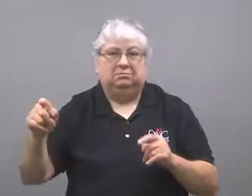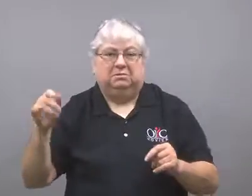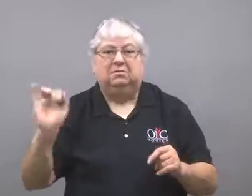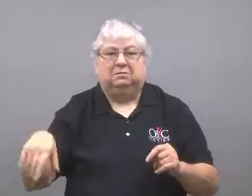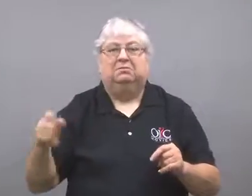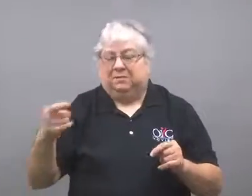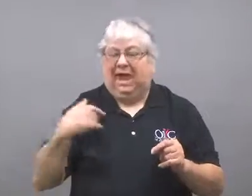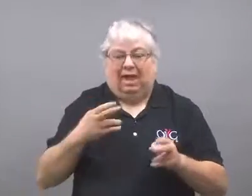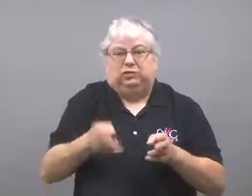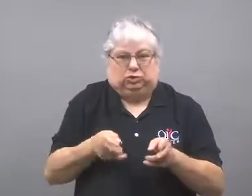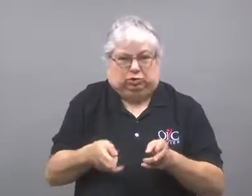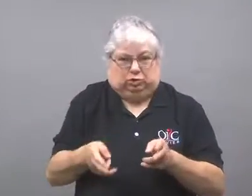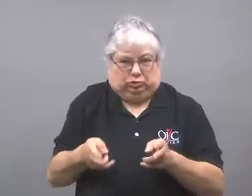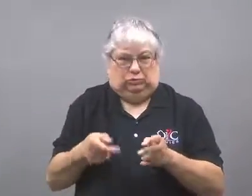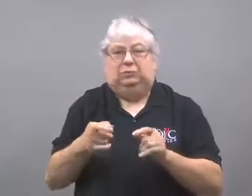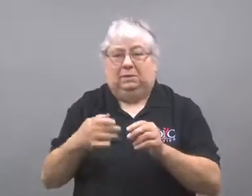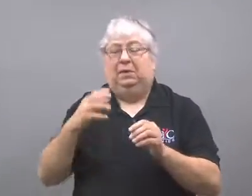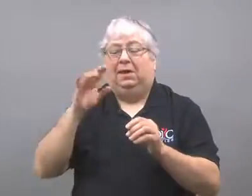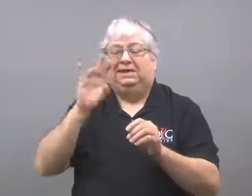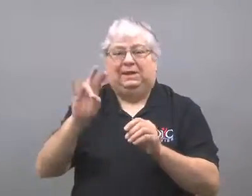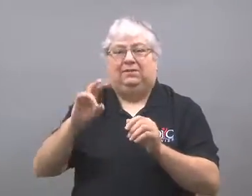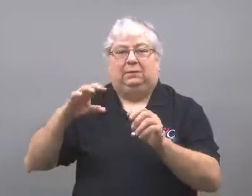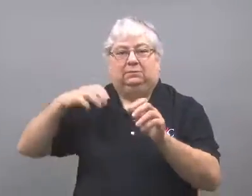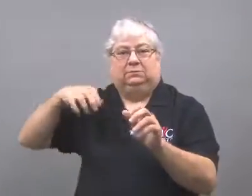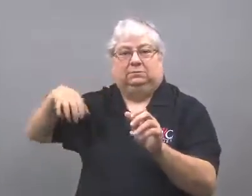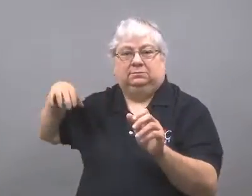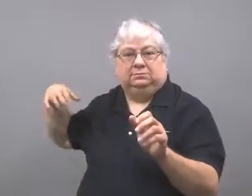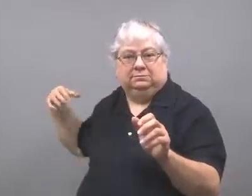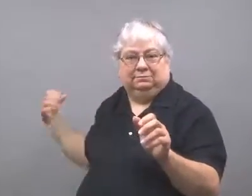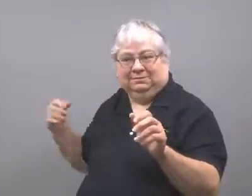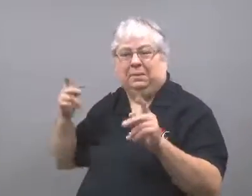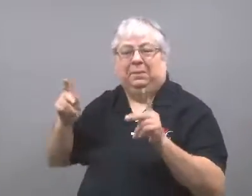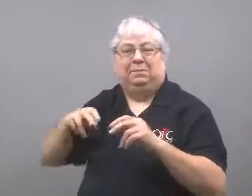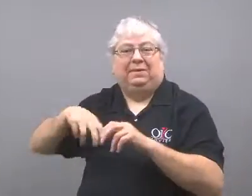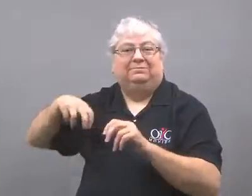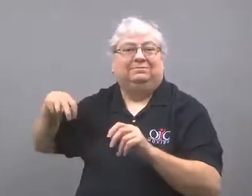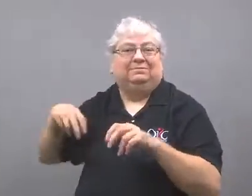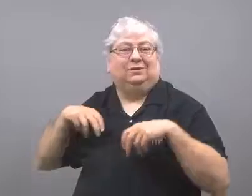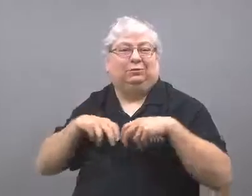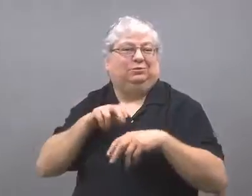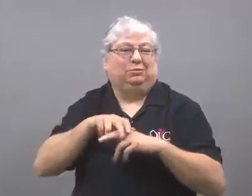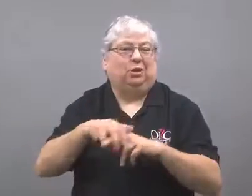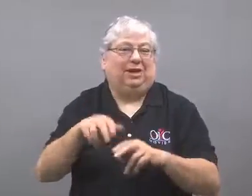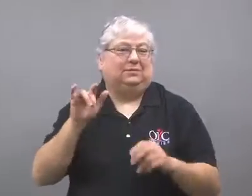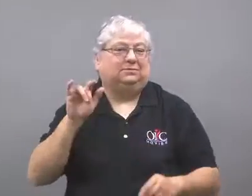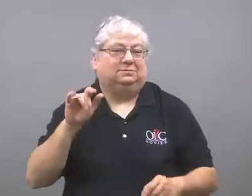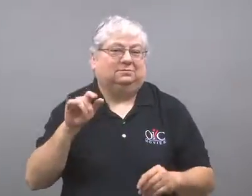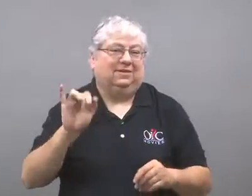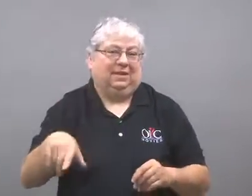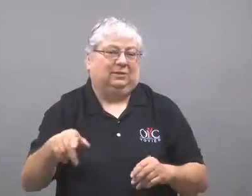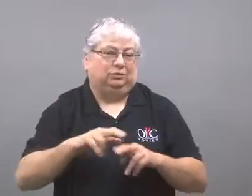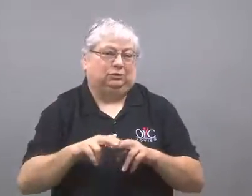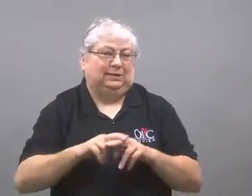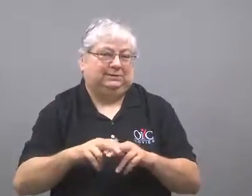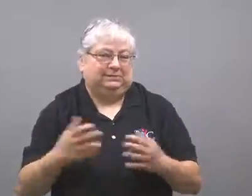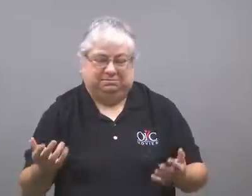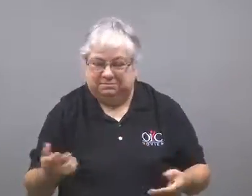It has an engine and seven passenger cars.